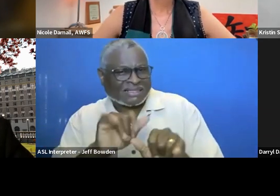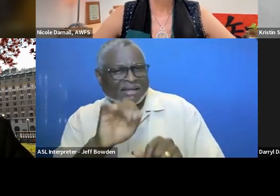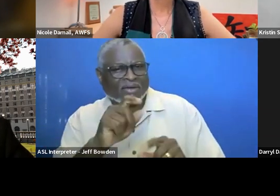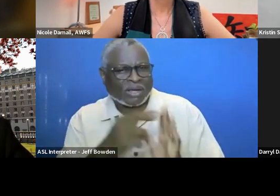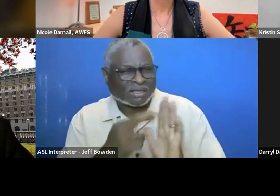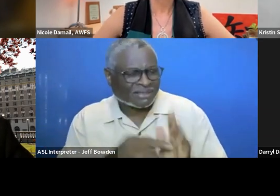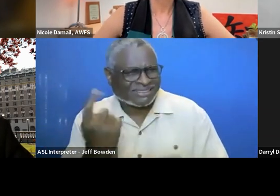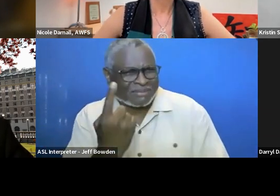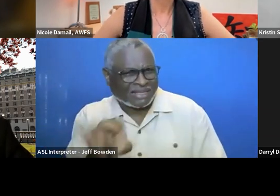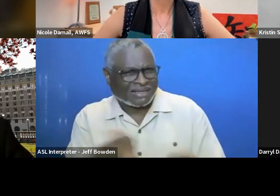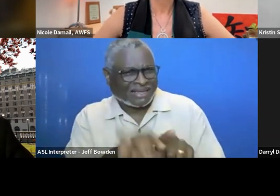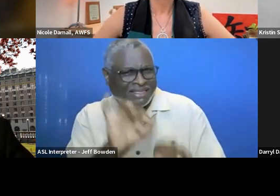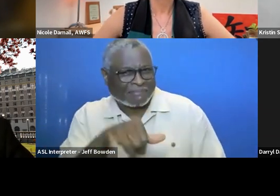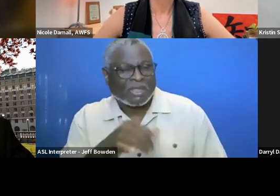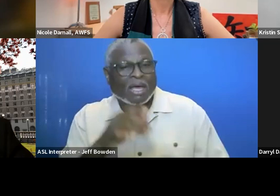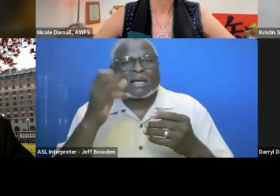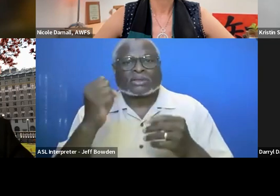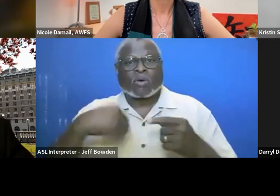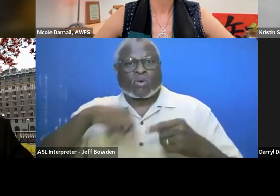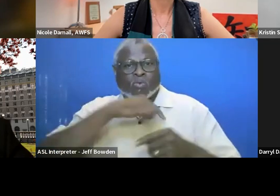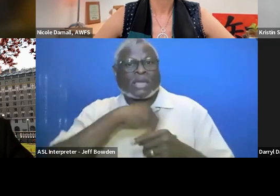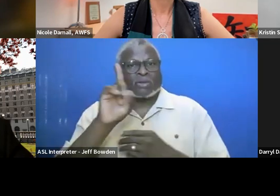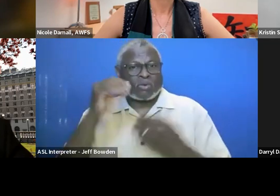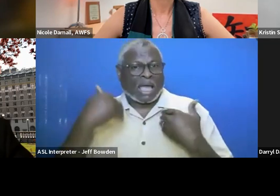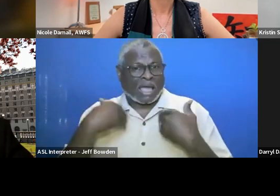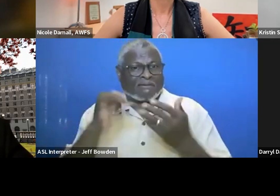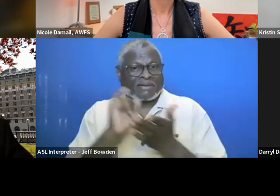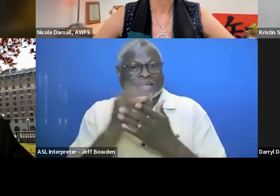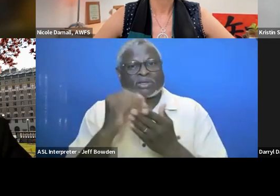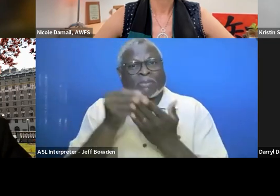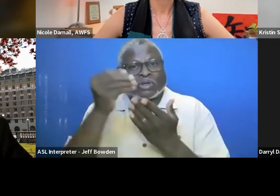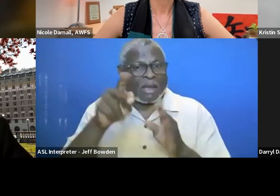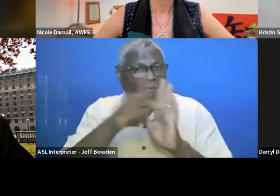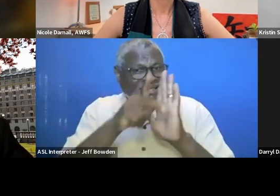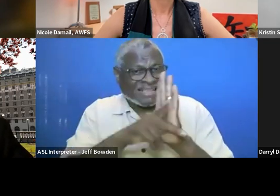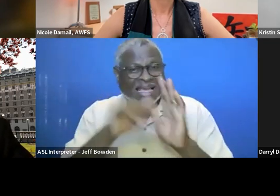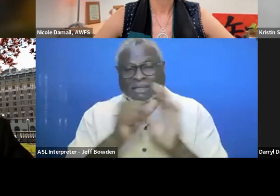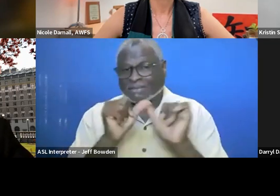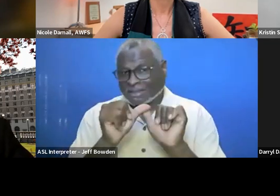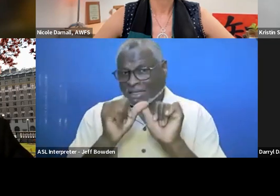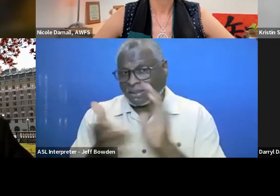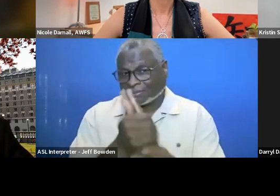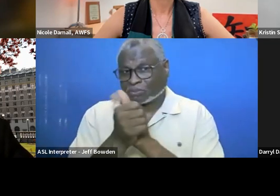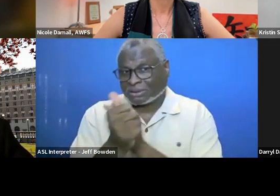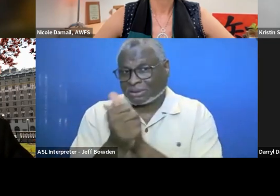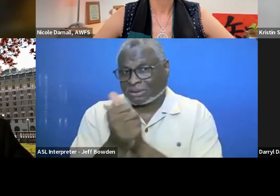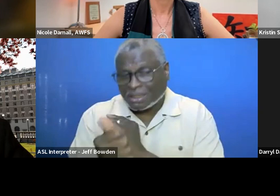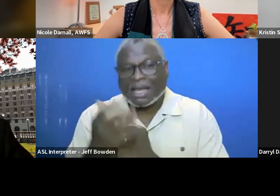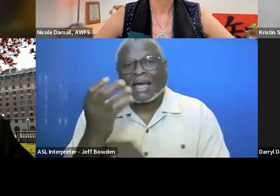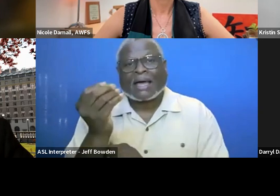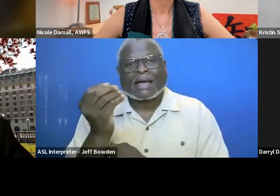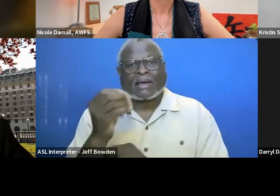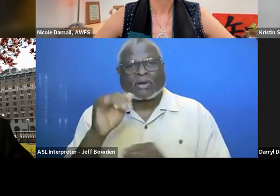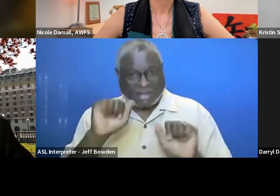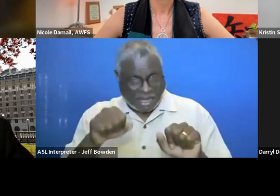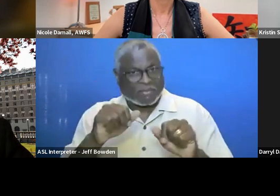So we have some procured policy and sustainability expertise that can ask questions,